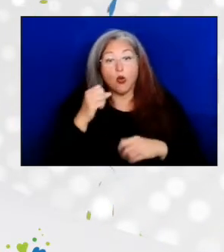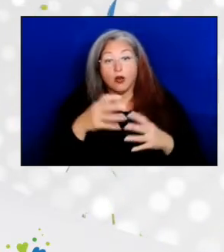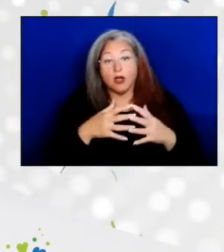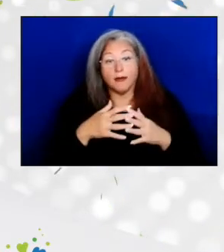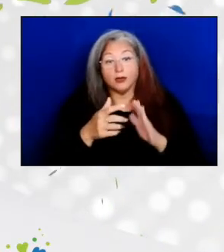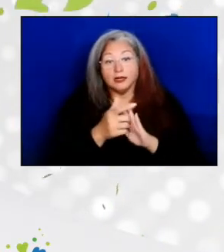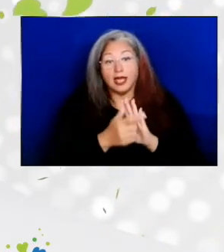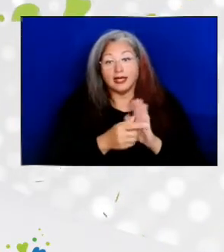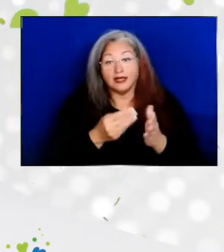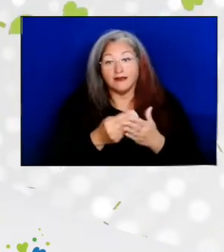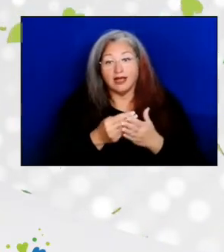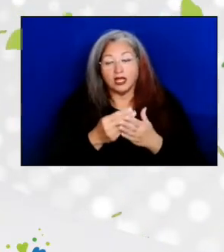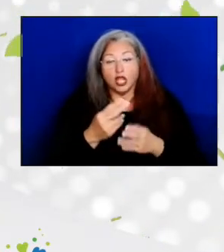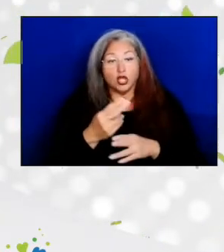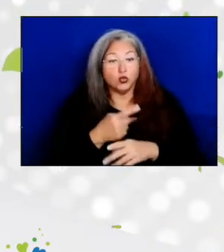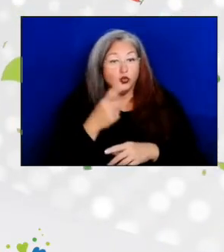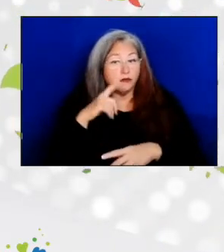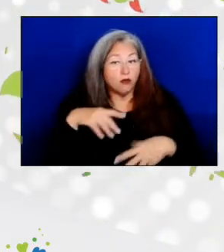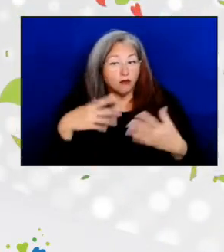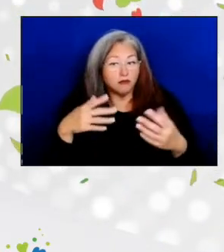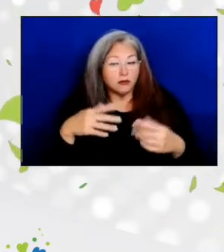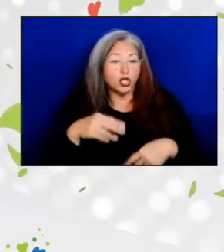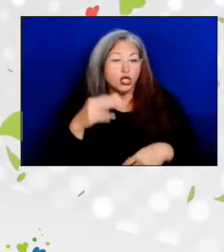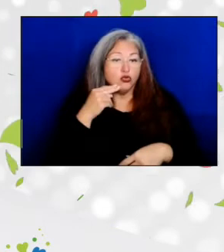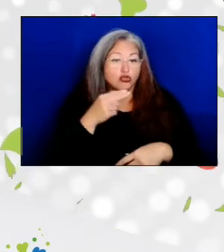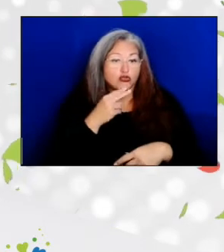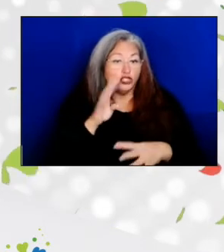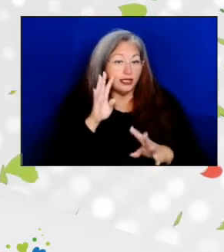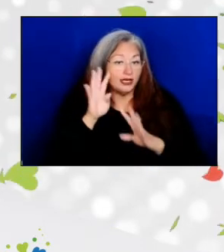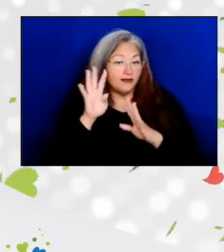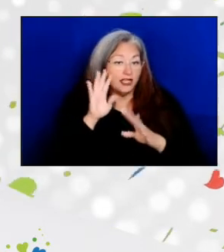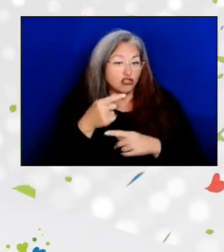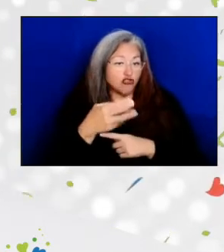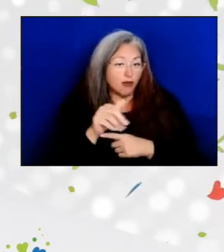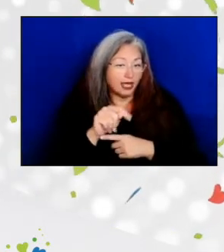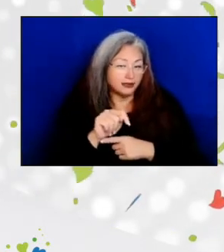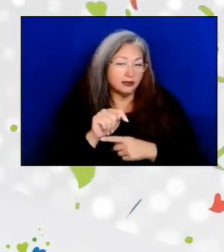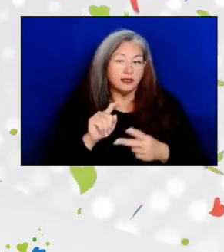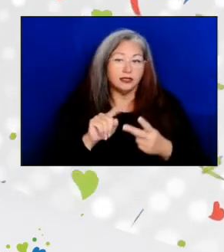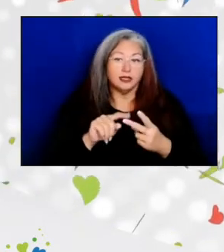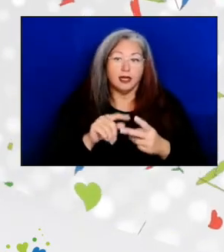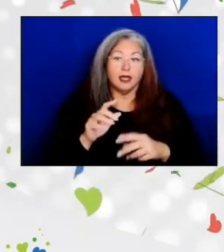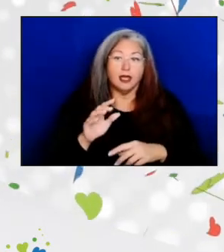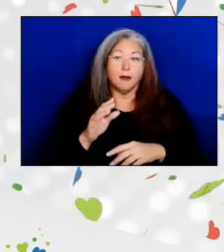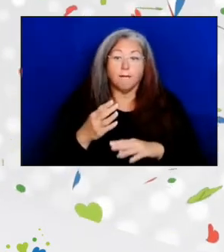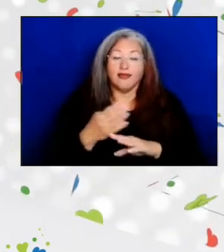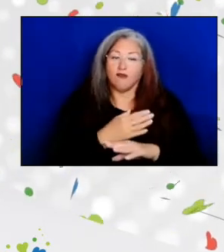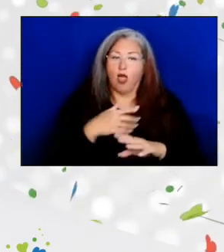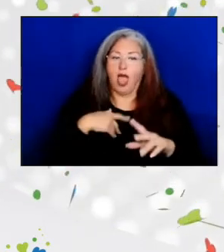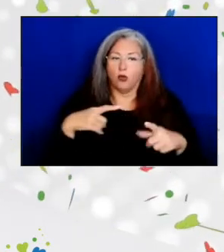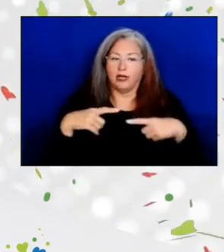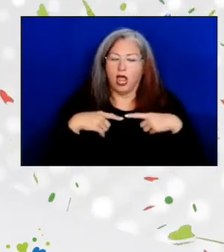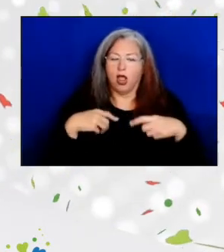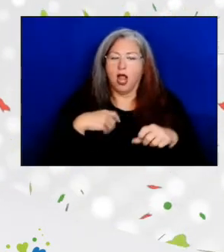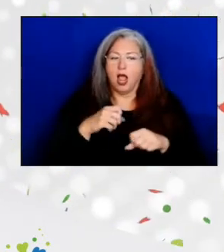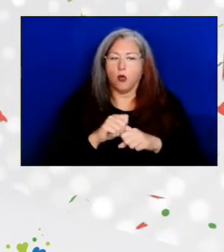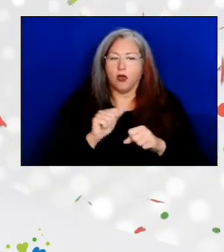can be used for nutrition innovation grants. Before I retired, I worked on the justifications to Congress